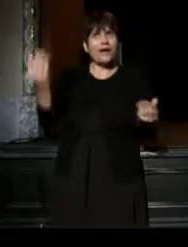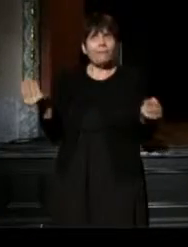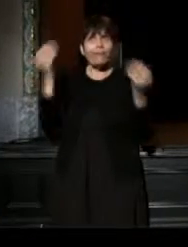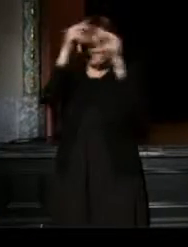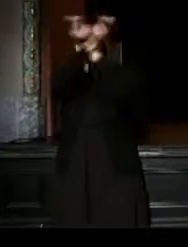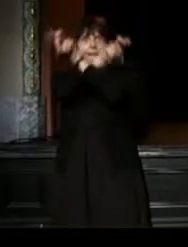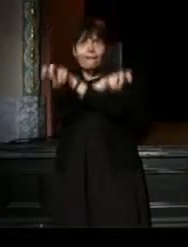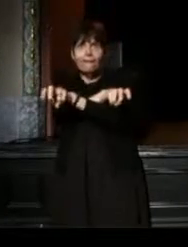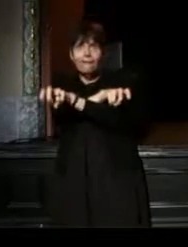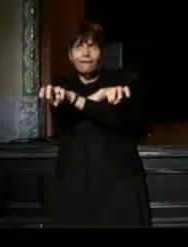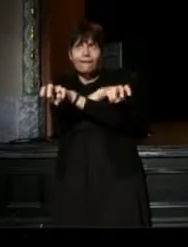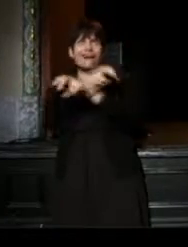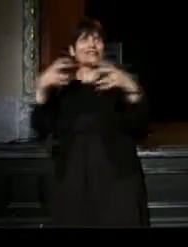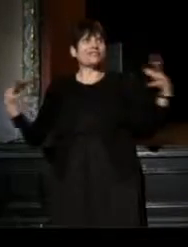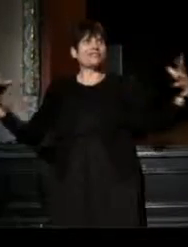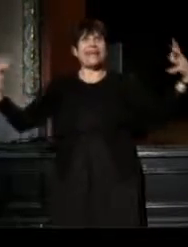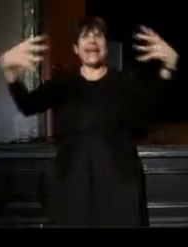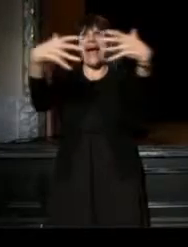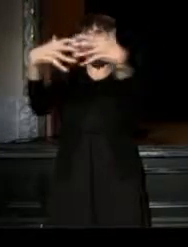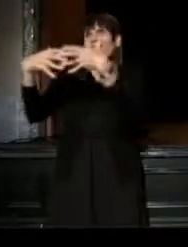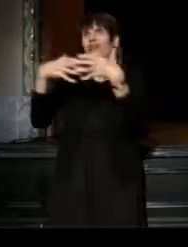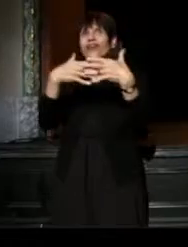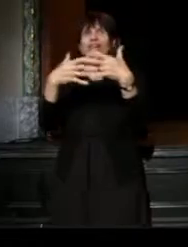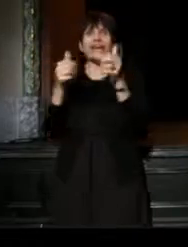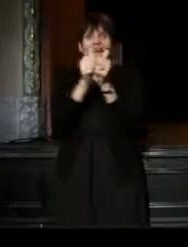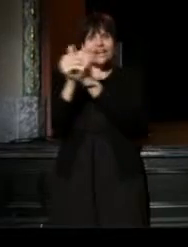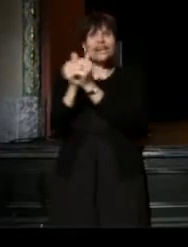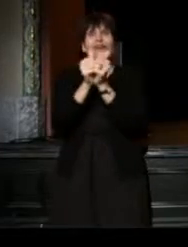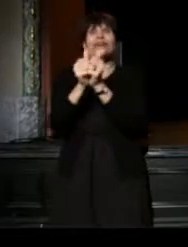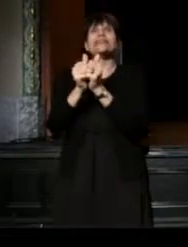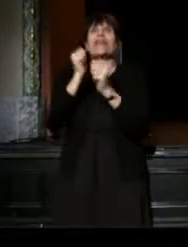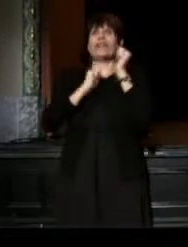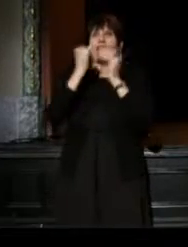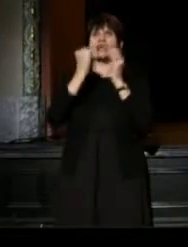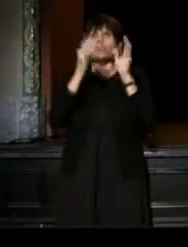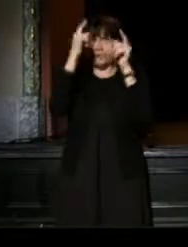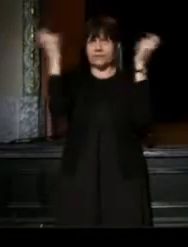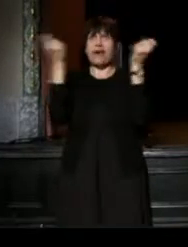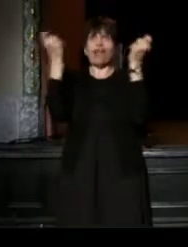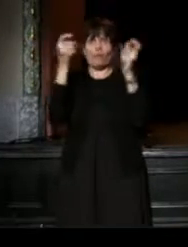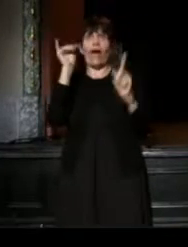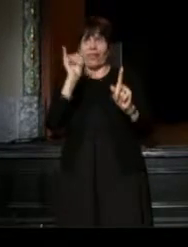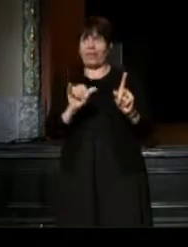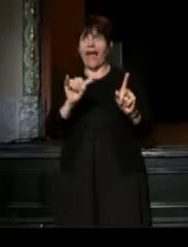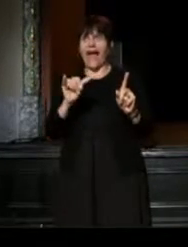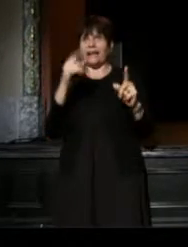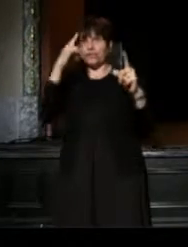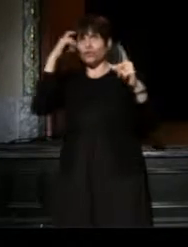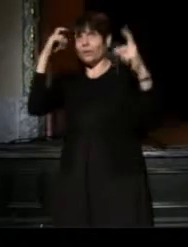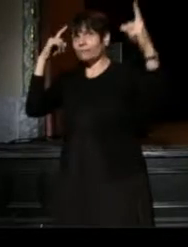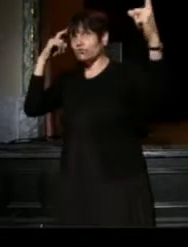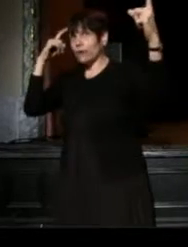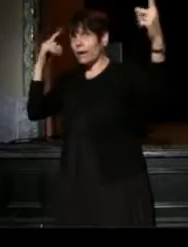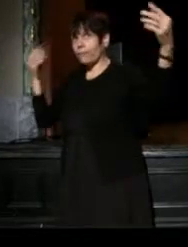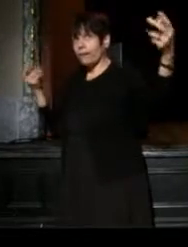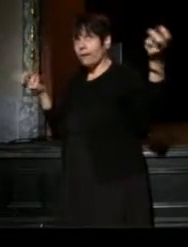So, we gathered here as theatre artists to celebrate that. And I must thank the folks that God gave me,